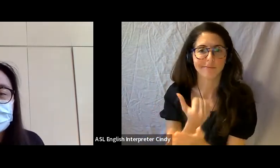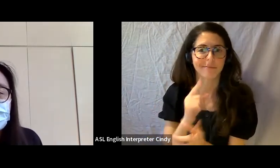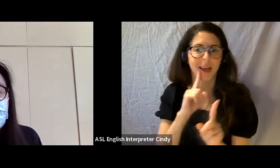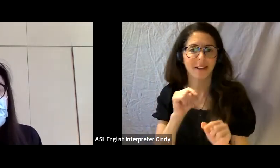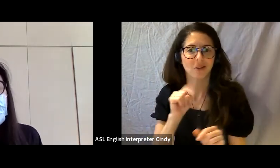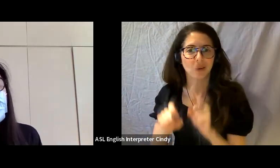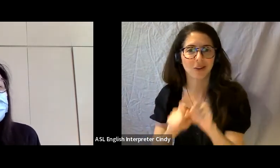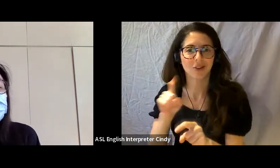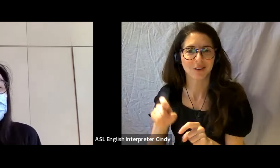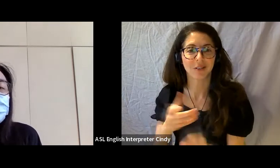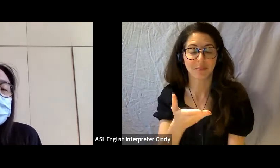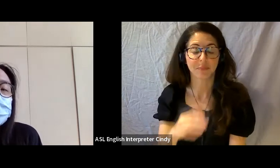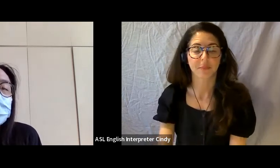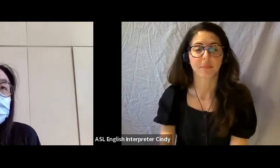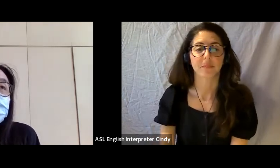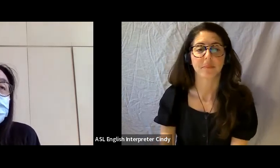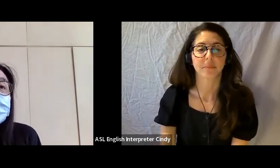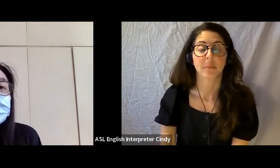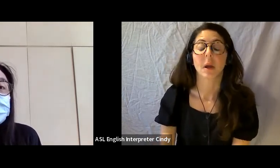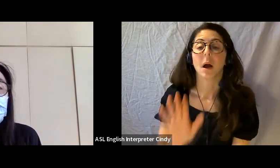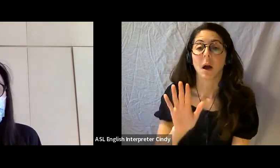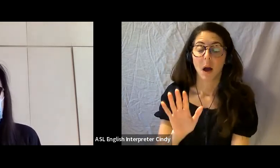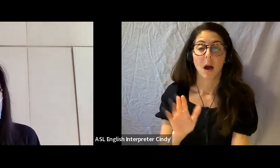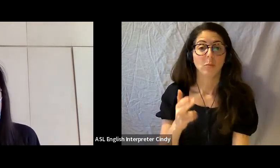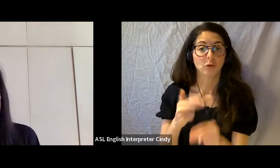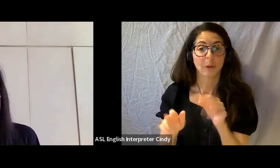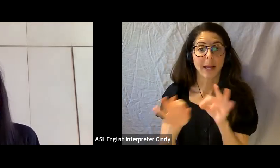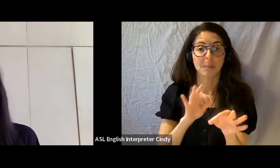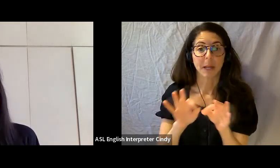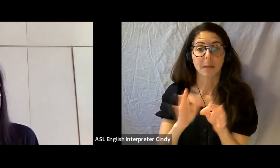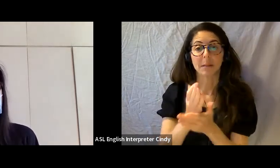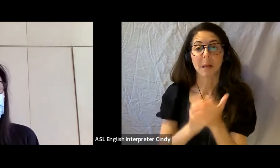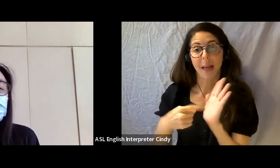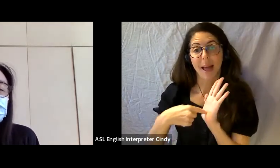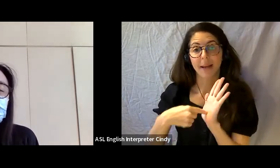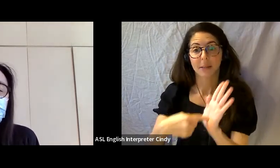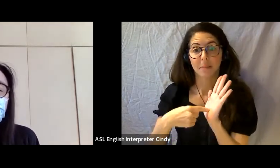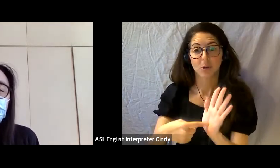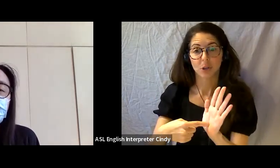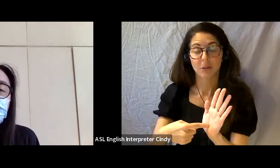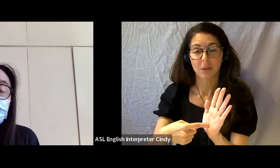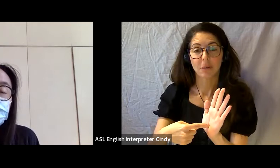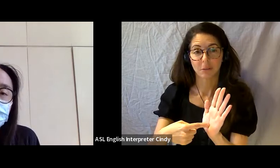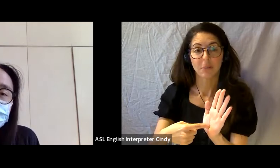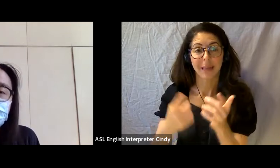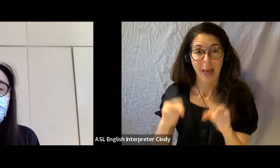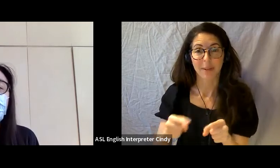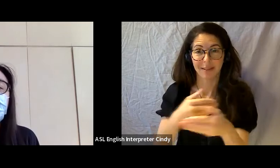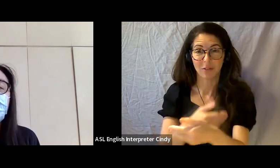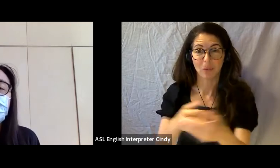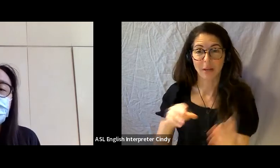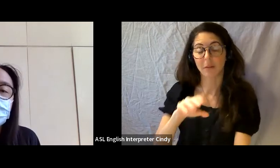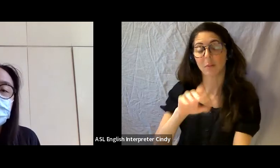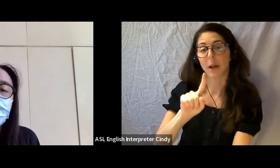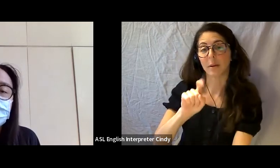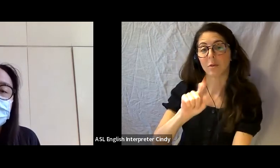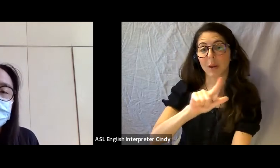I’m just going to quickly talk about some of the exhibitions that have happened in suite 124, which is a relatively new space for us.